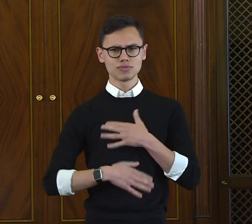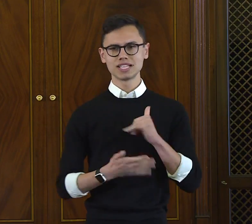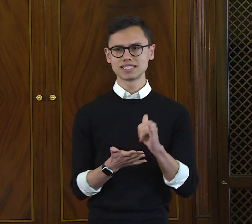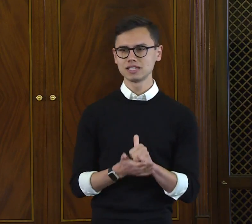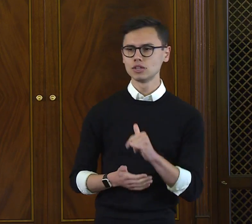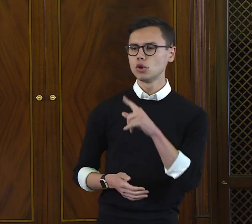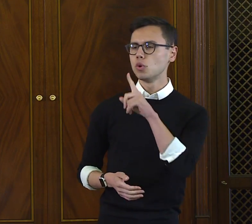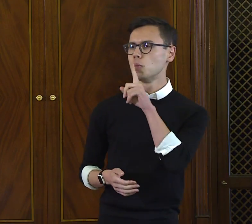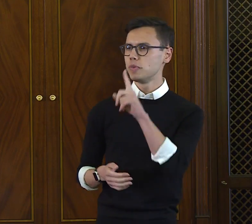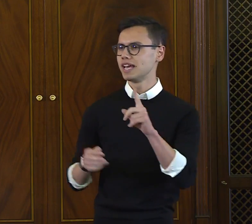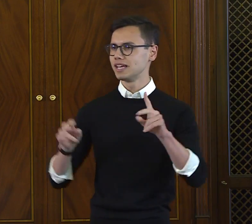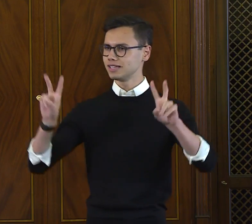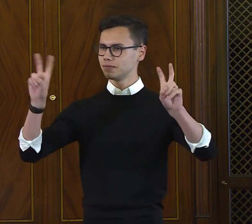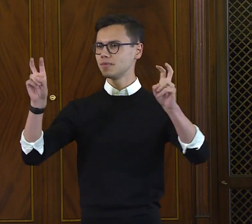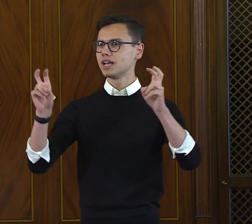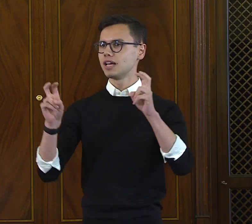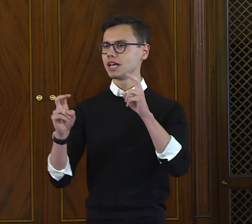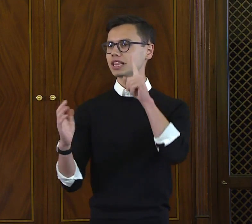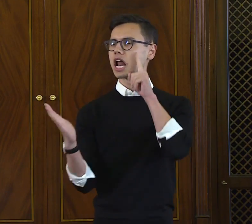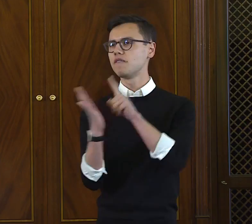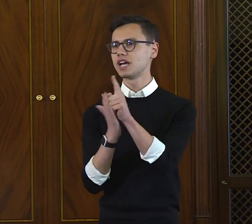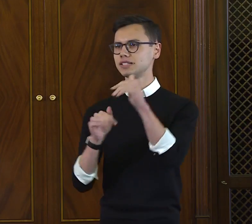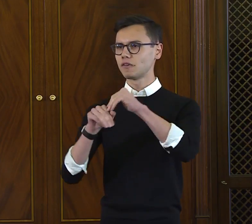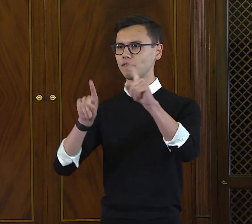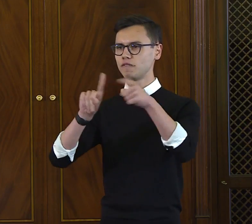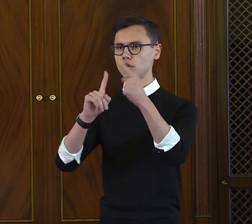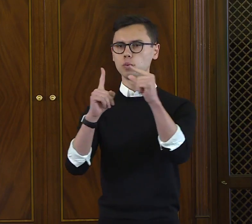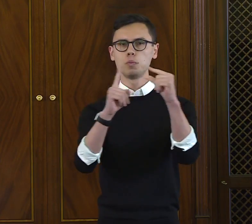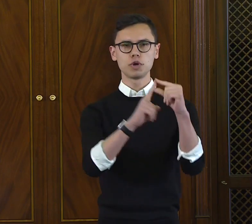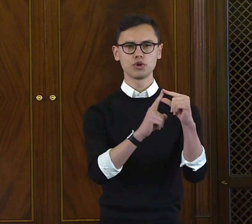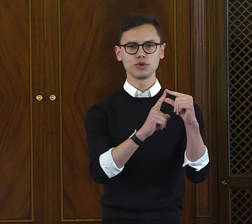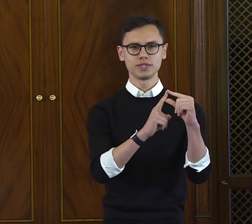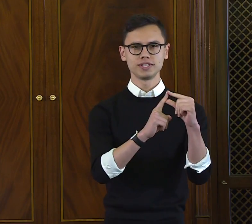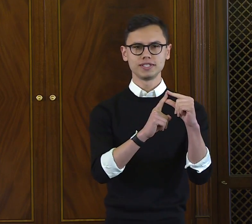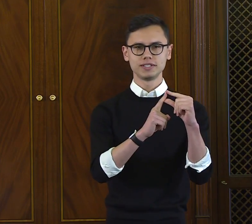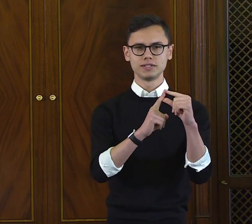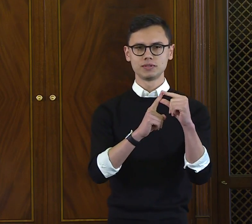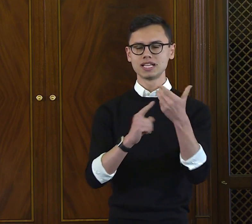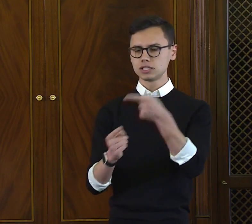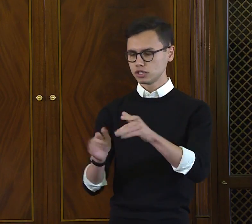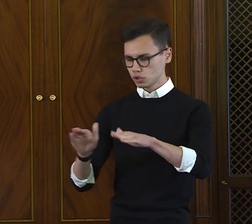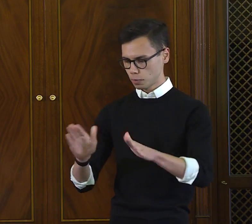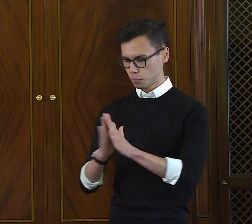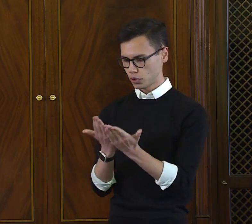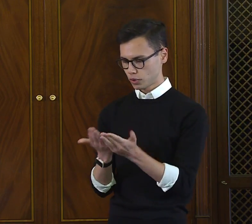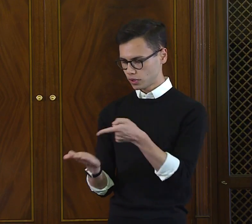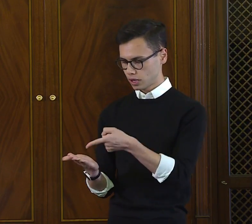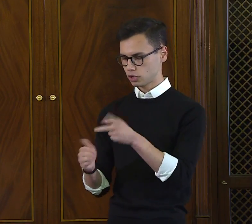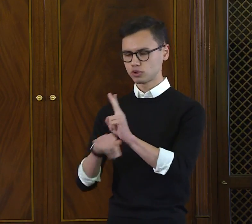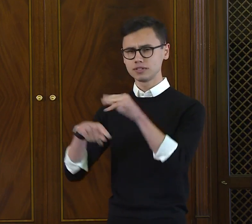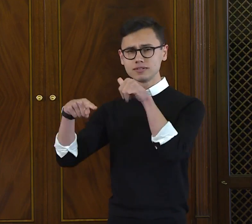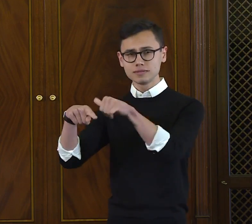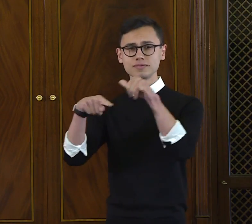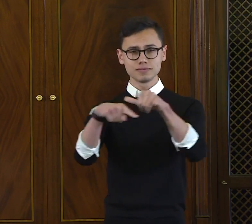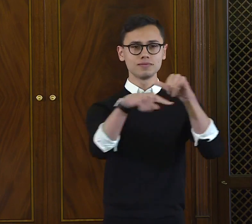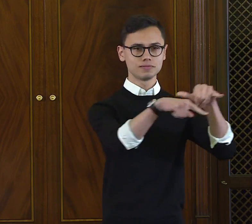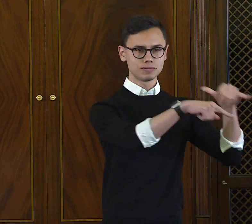for humorously defining his large vocabulary in the middle of the story. For me, it was love at first word.